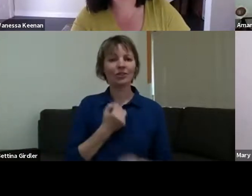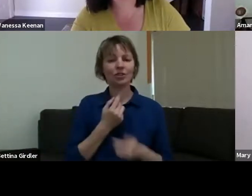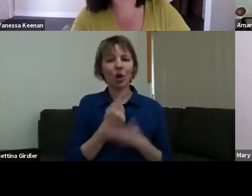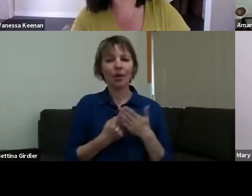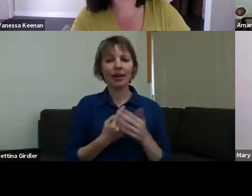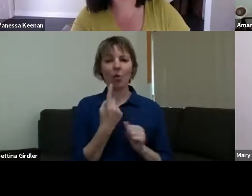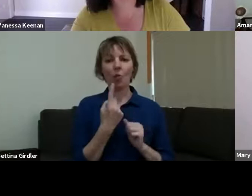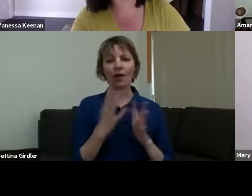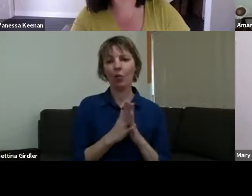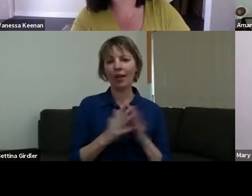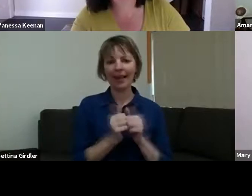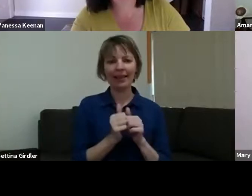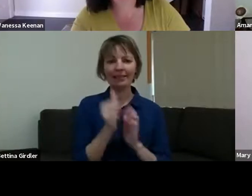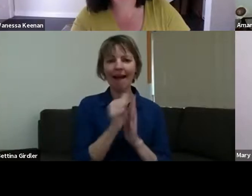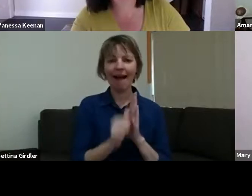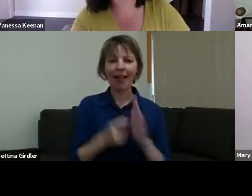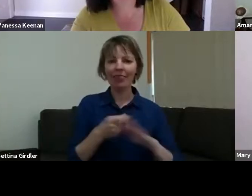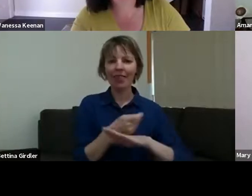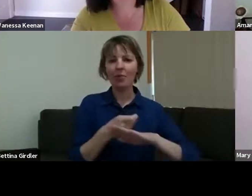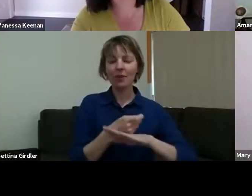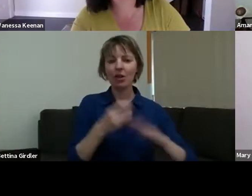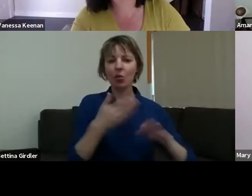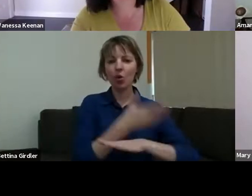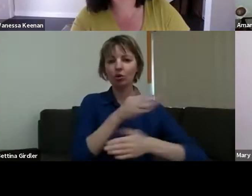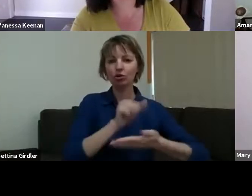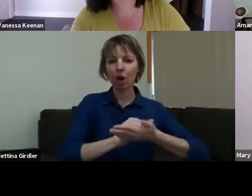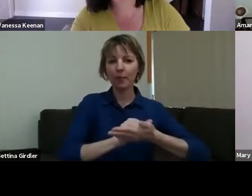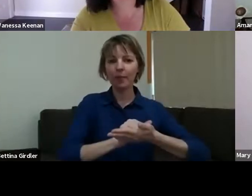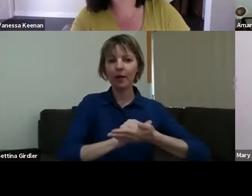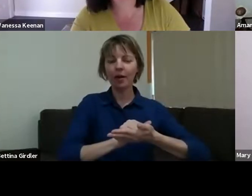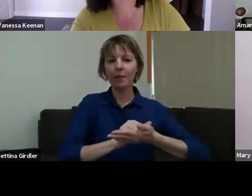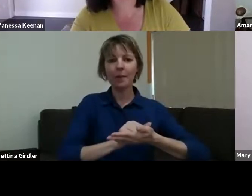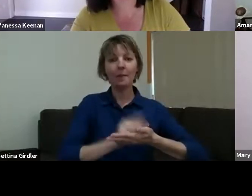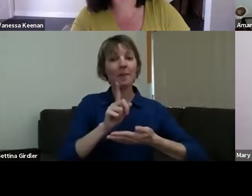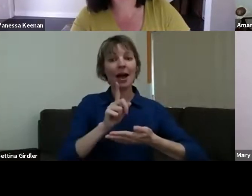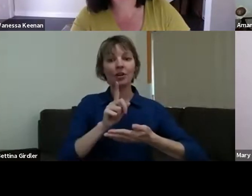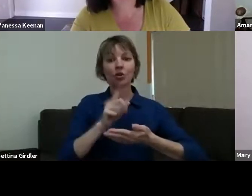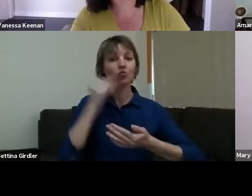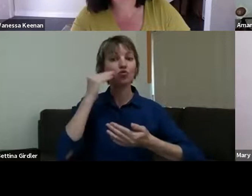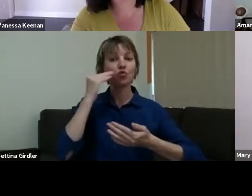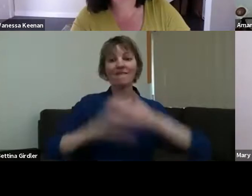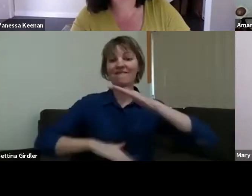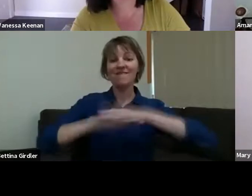workshop. And found ourselves in a room full of psychologists of all